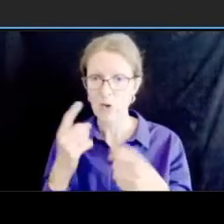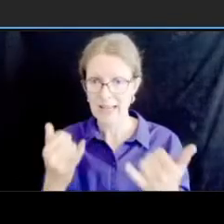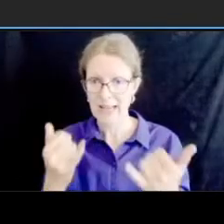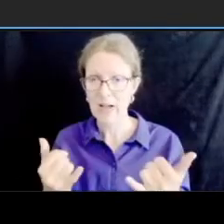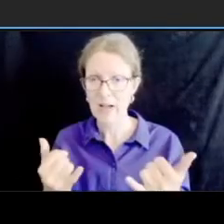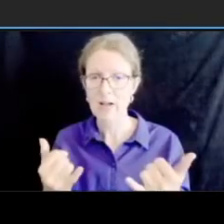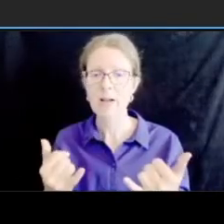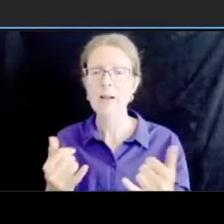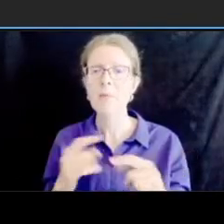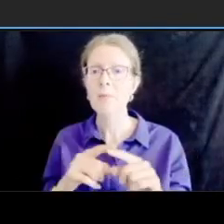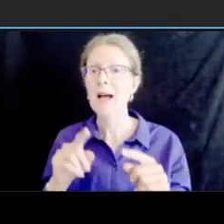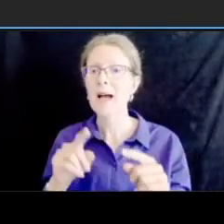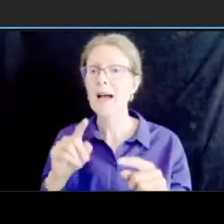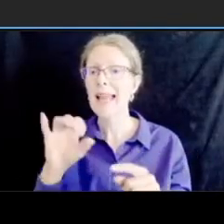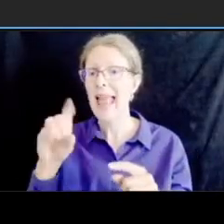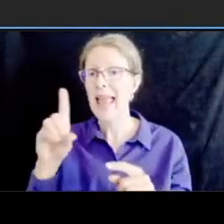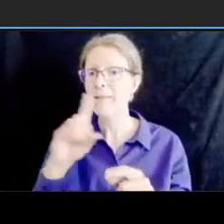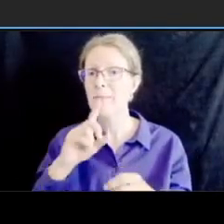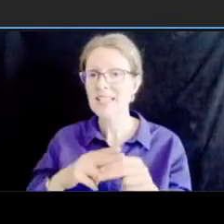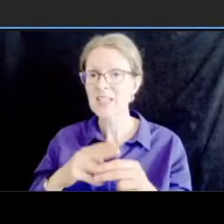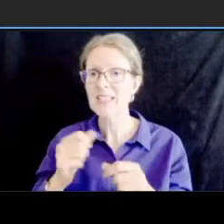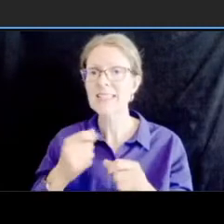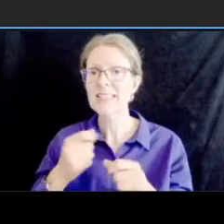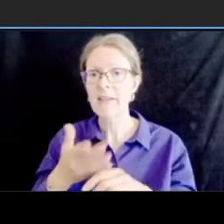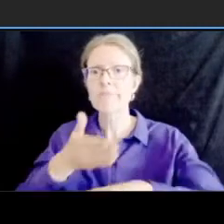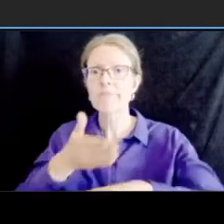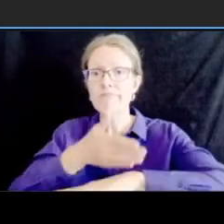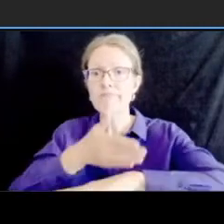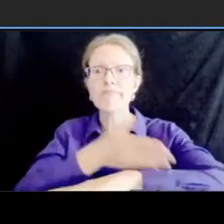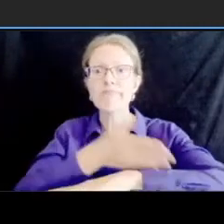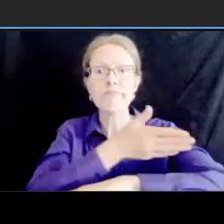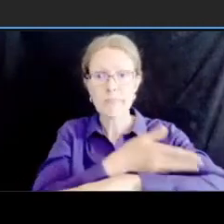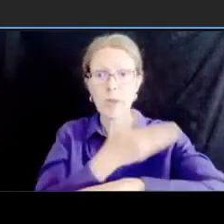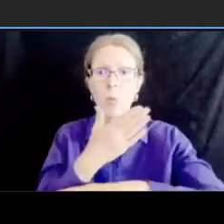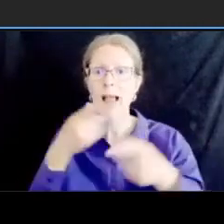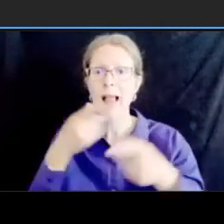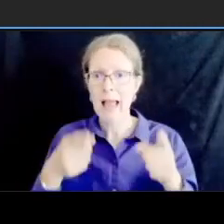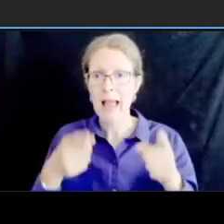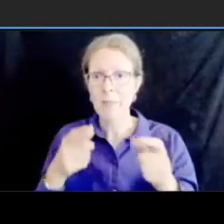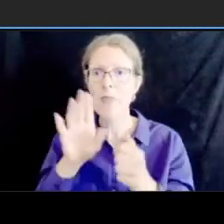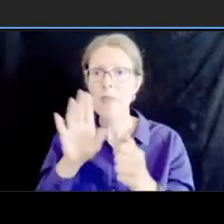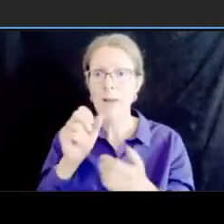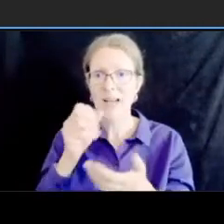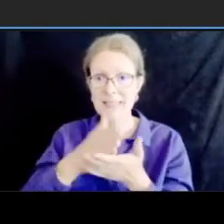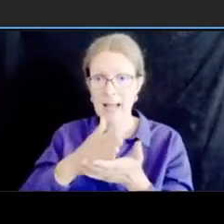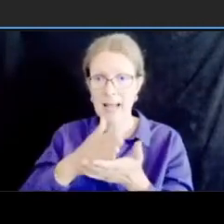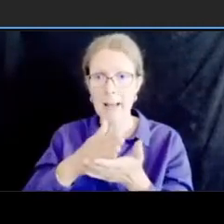so um you know we acknowledge that that is going to happen even if the bus stop remains in it's